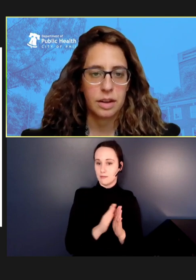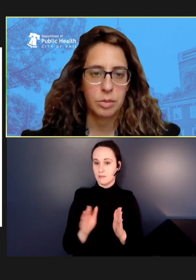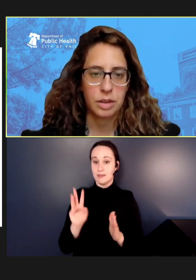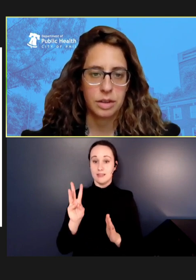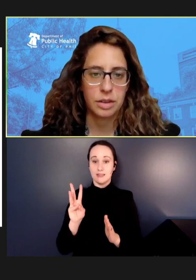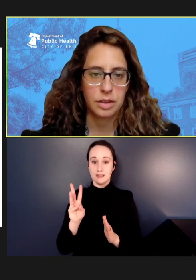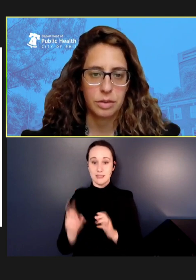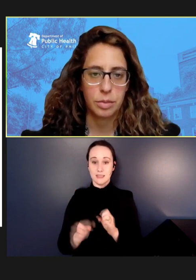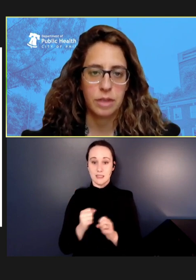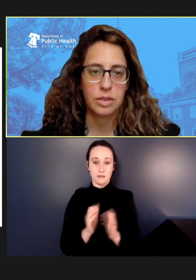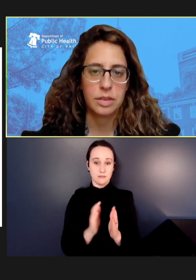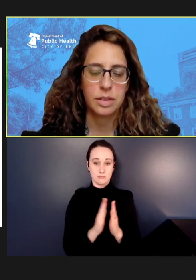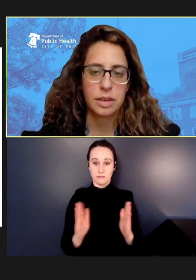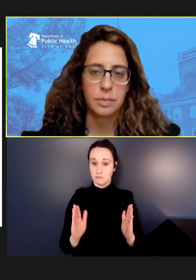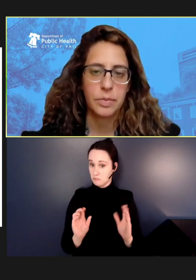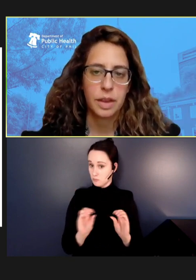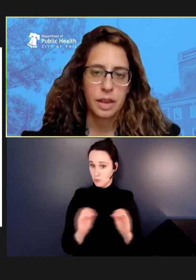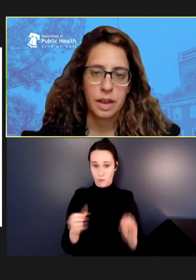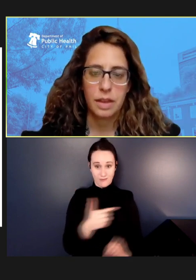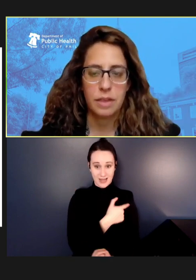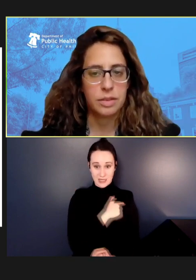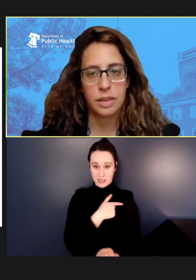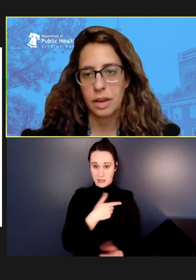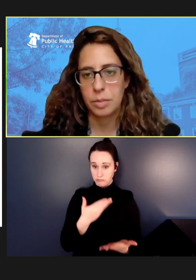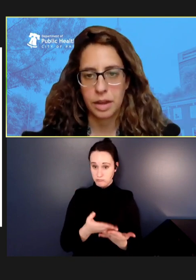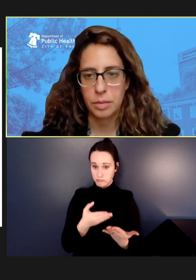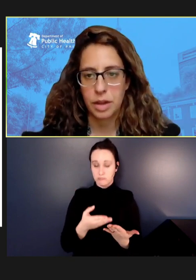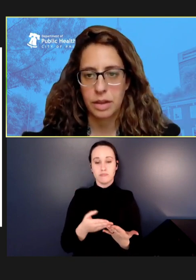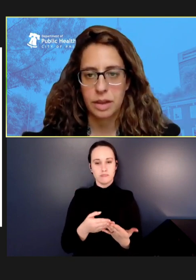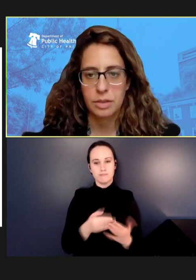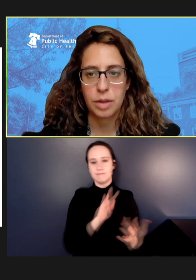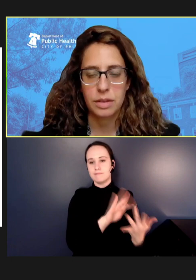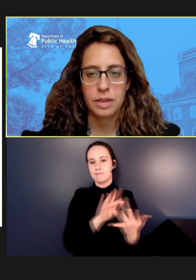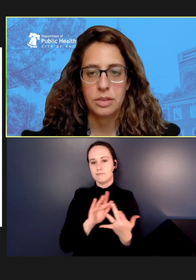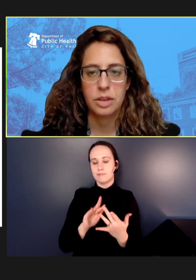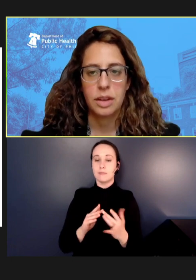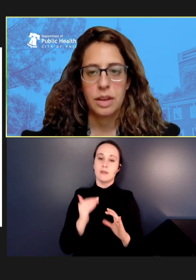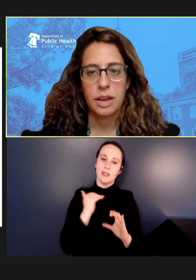our immunization information system that was sent out by email and text message.